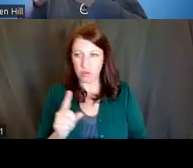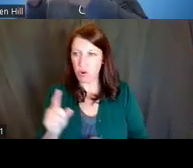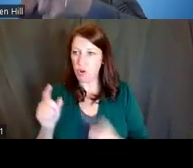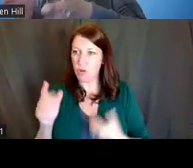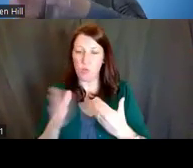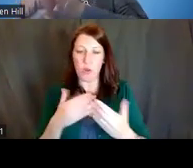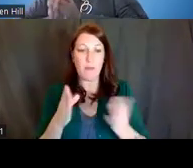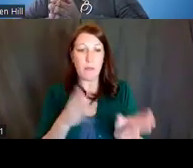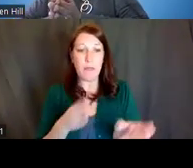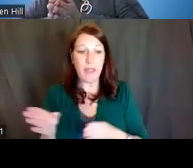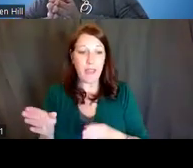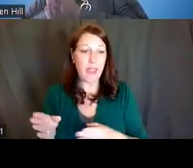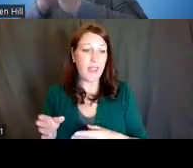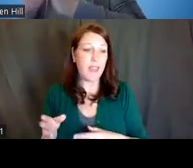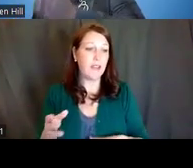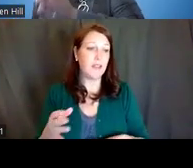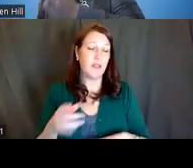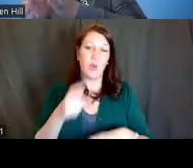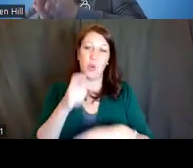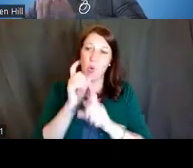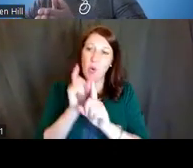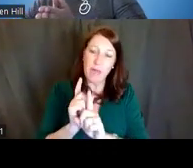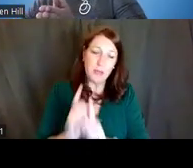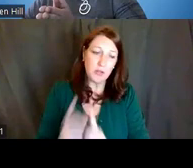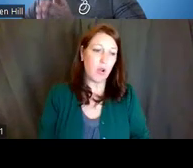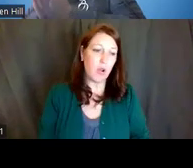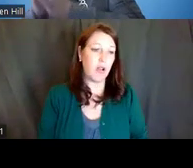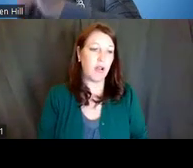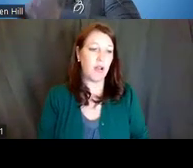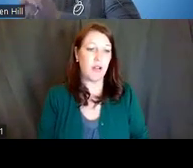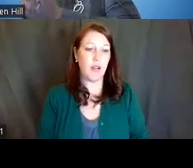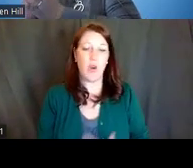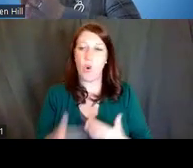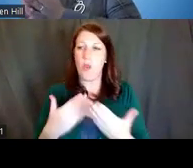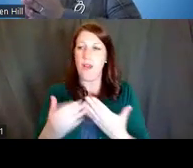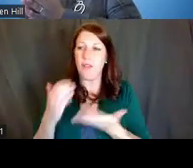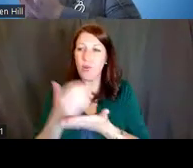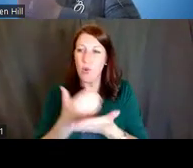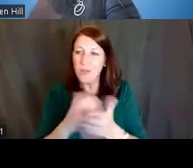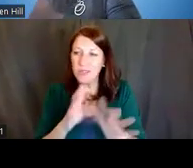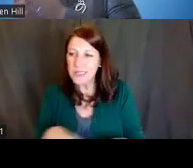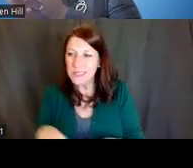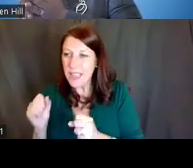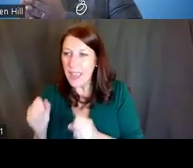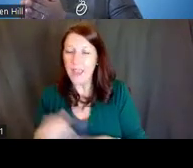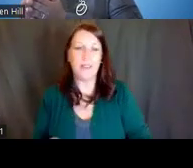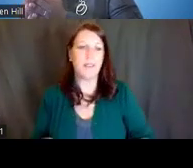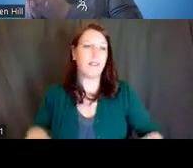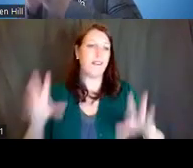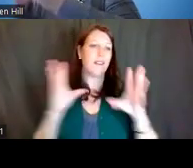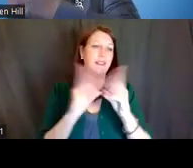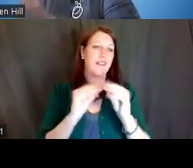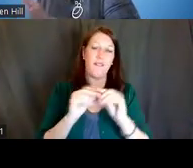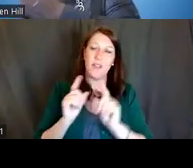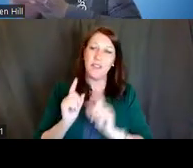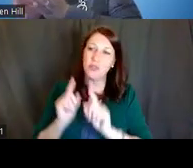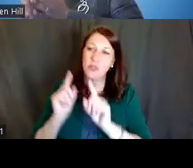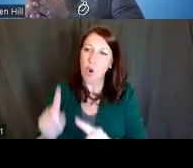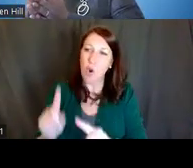whoever your mentors are, whatever courses you're going to take, whatever conferences you're going to go to, whatever papers you're going to write --